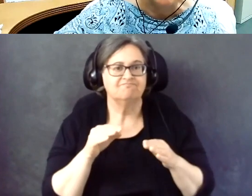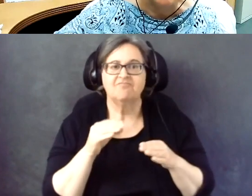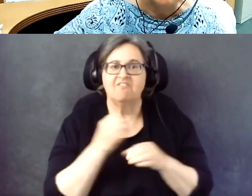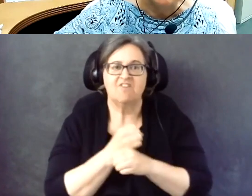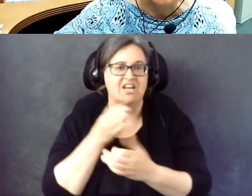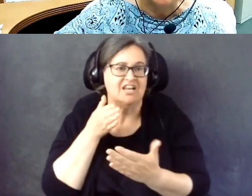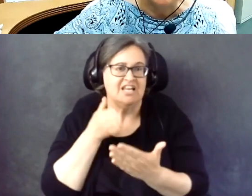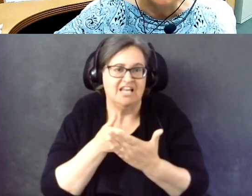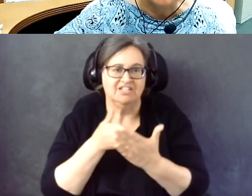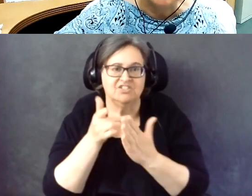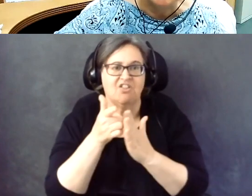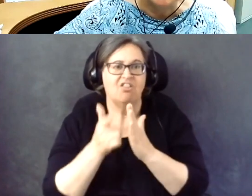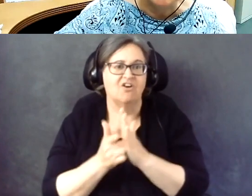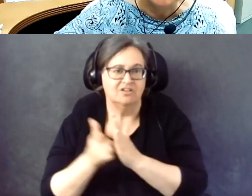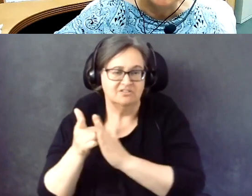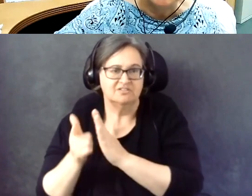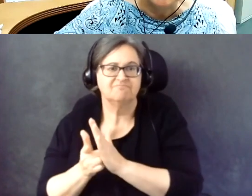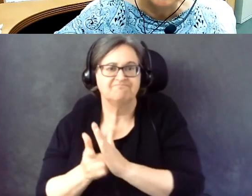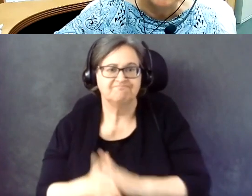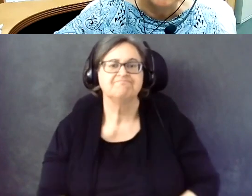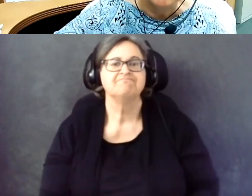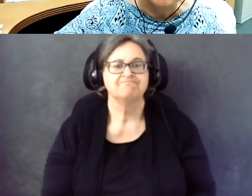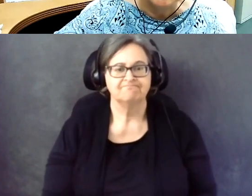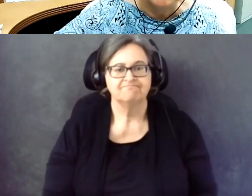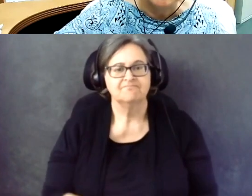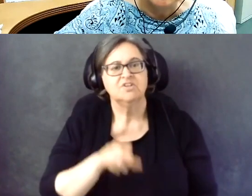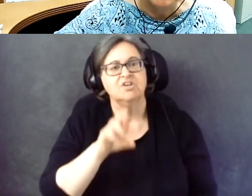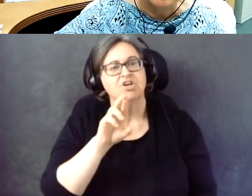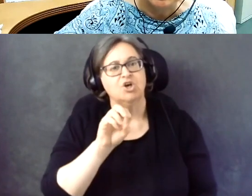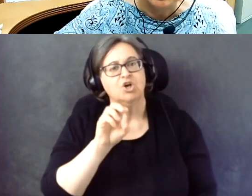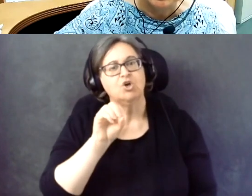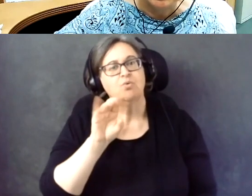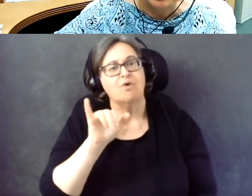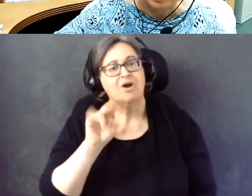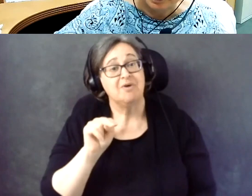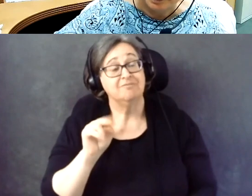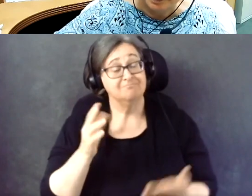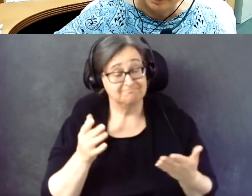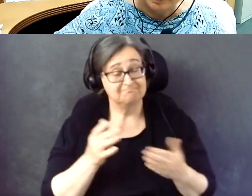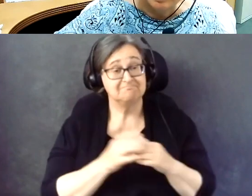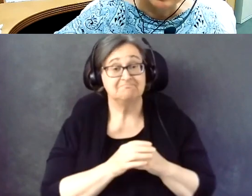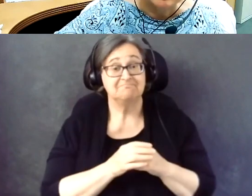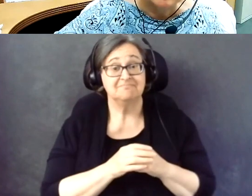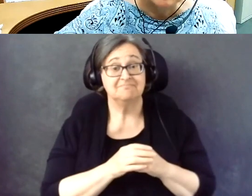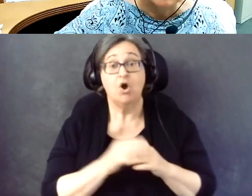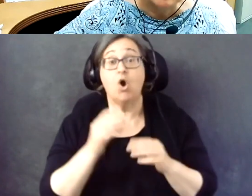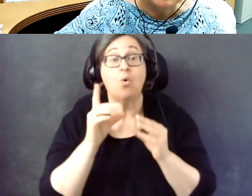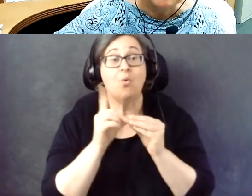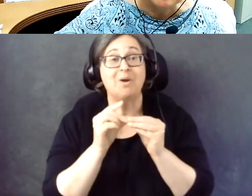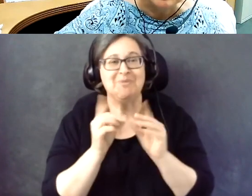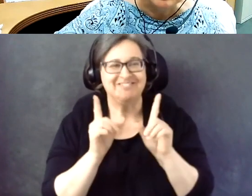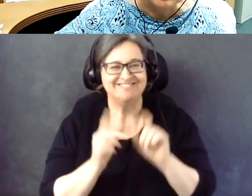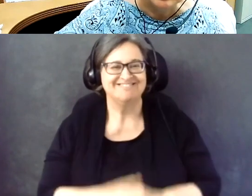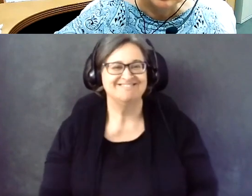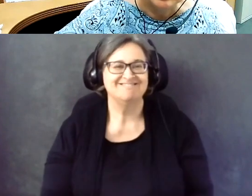Working against these laws. Great. Wait, we have one more. Nope.